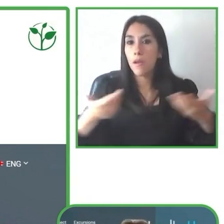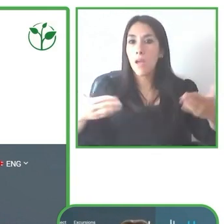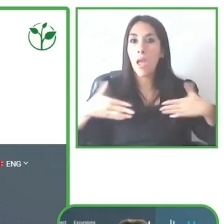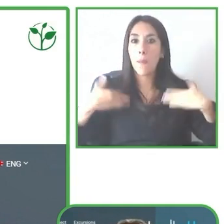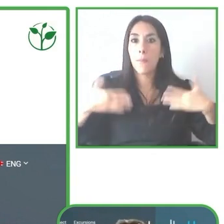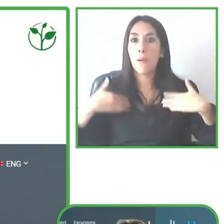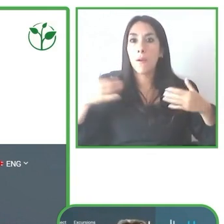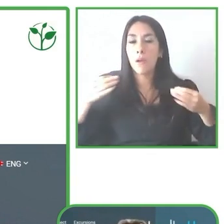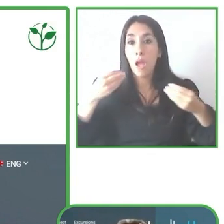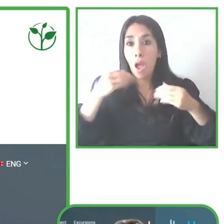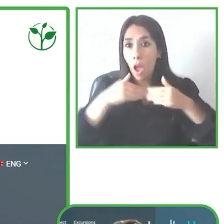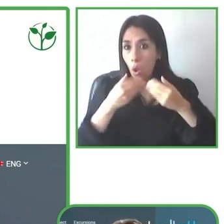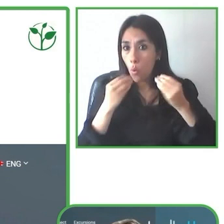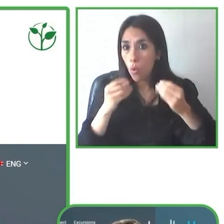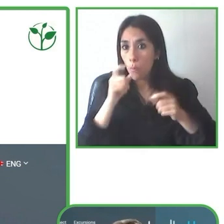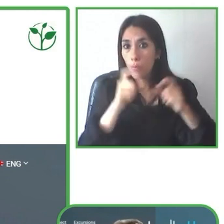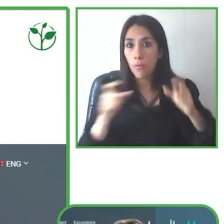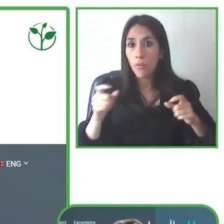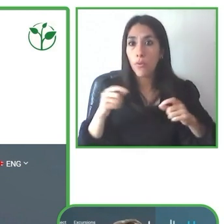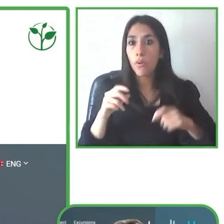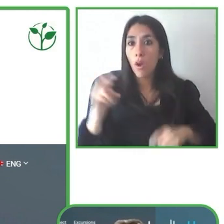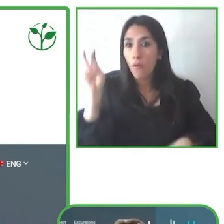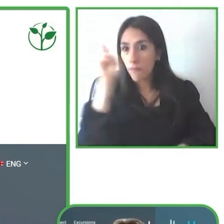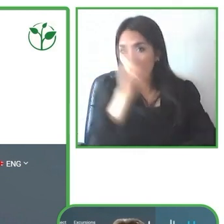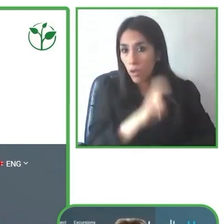Then book accessible tours, hotels and adventures